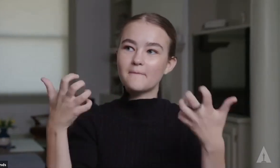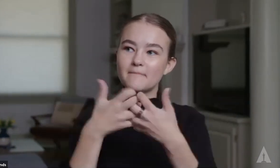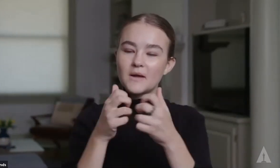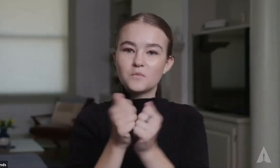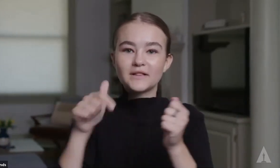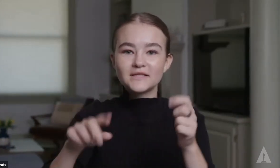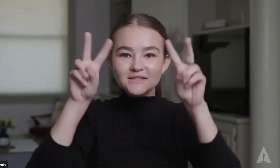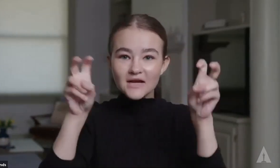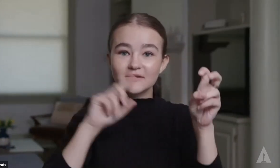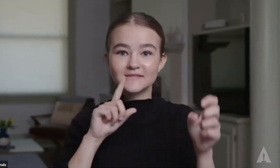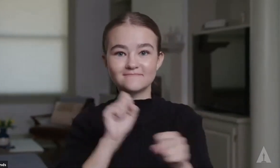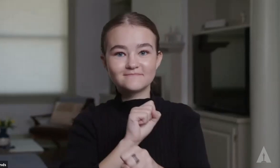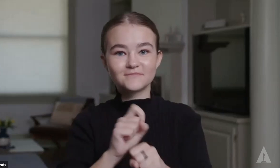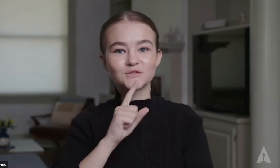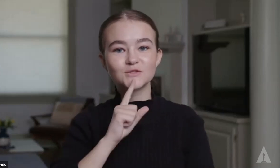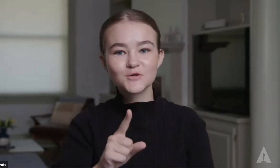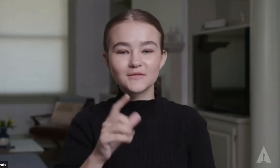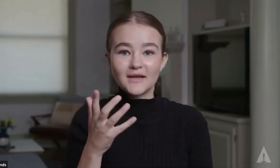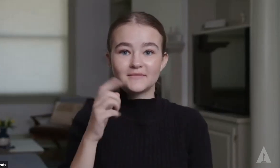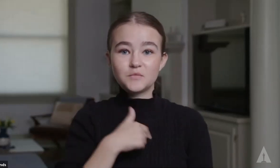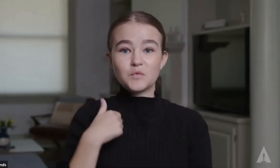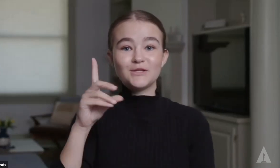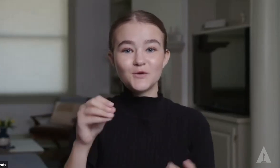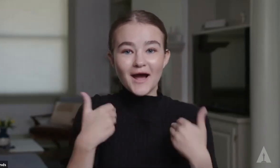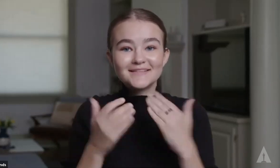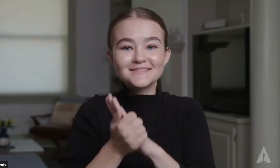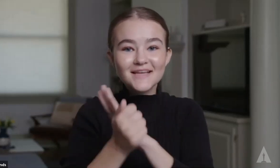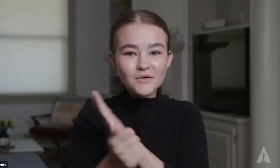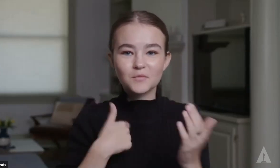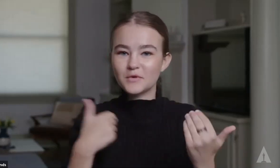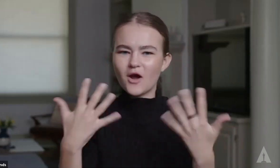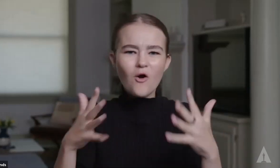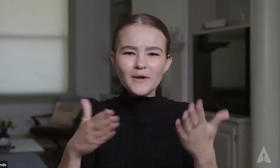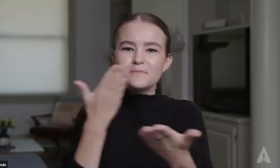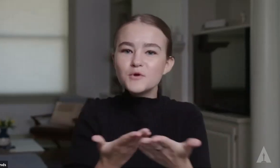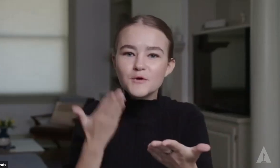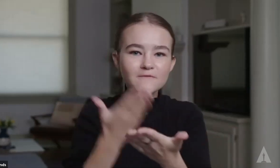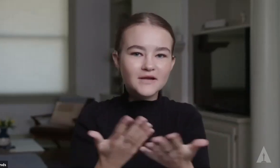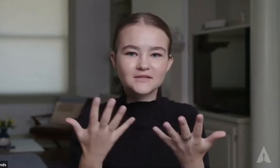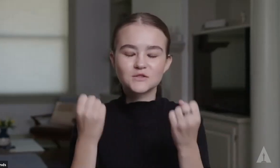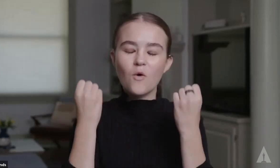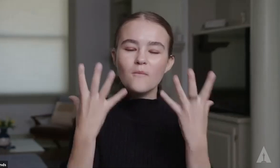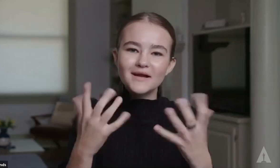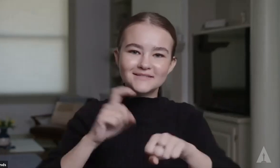The title of this panel is so true. We do have talent. And we are proving it time and time again.